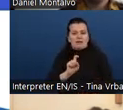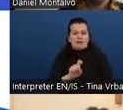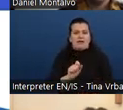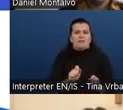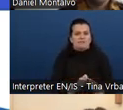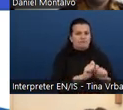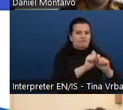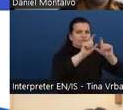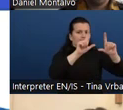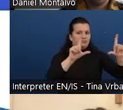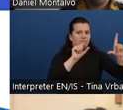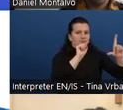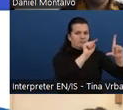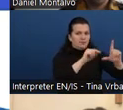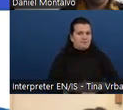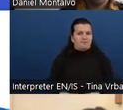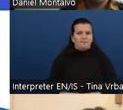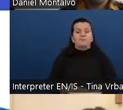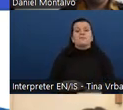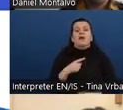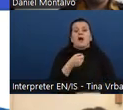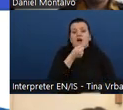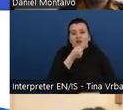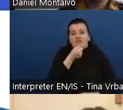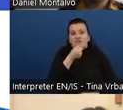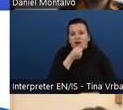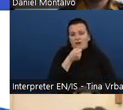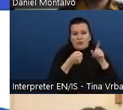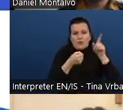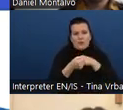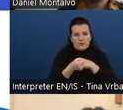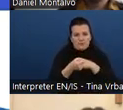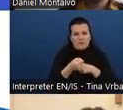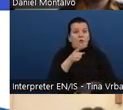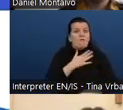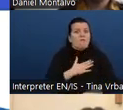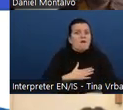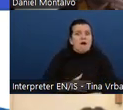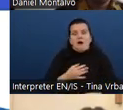Please post your questions in the Q and A. Questions will be saved until the end of the